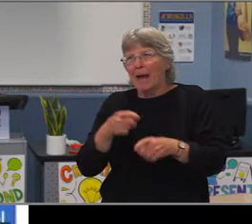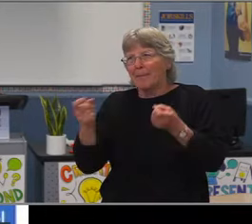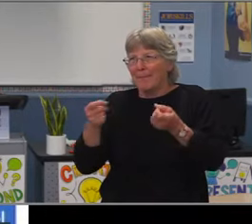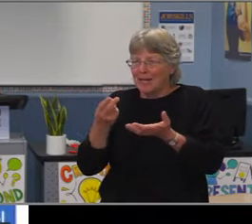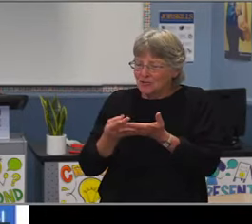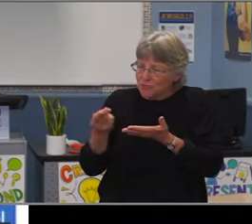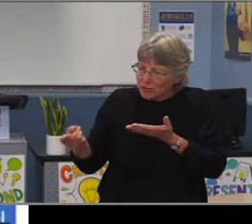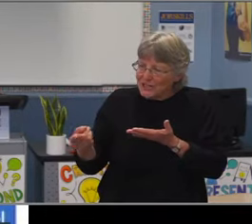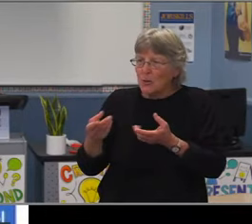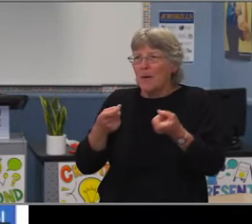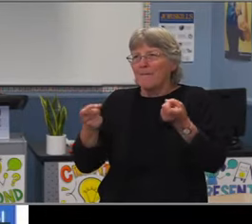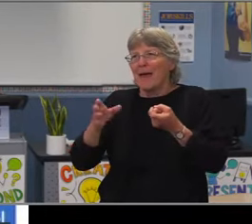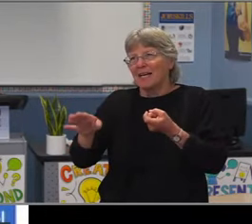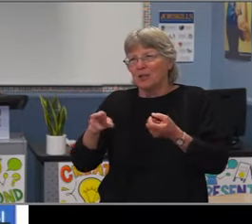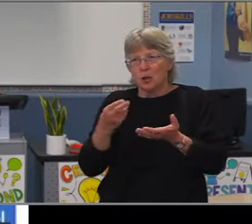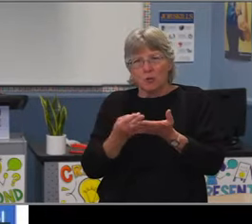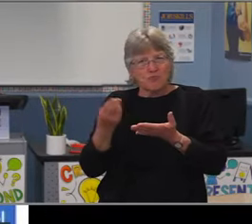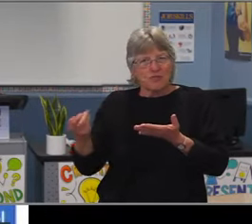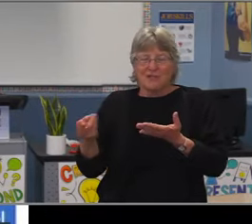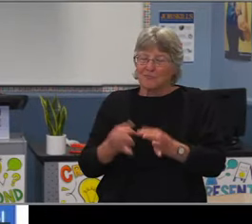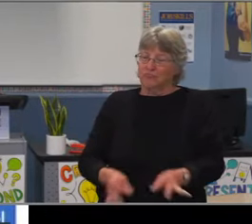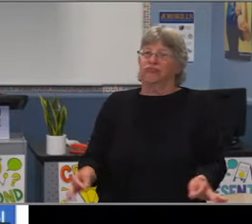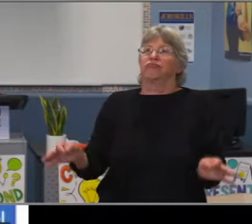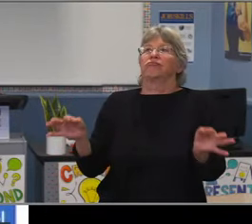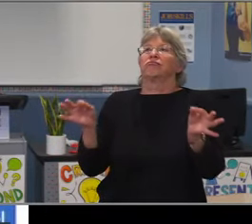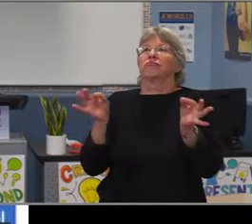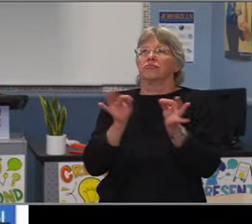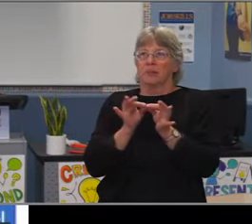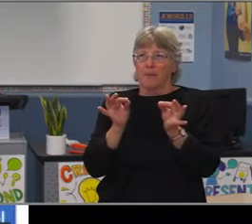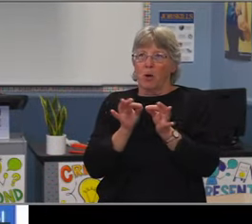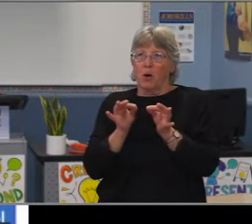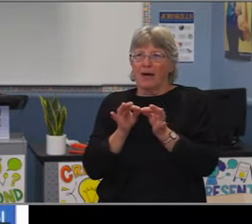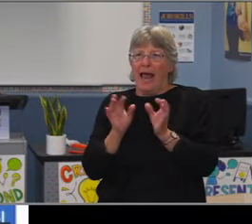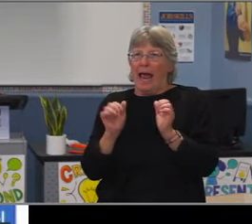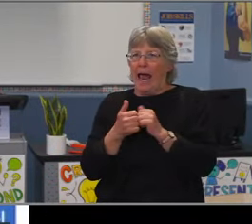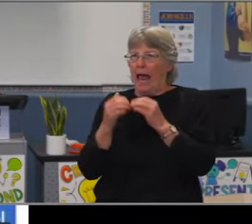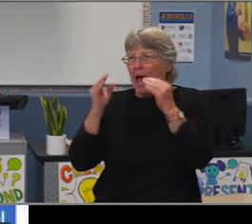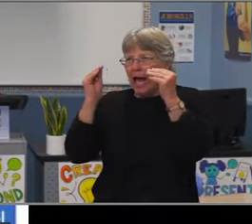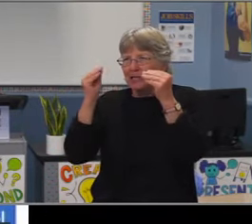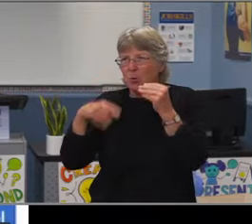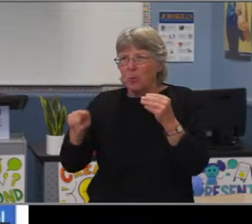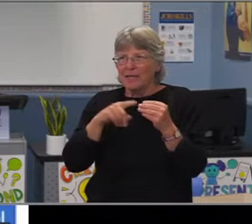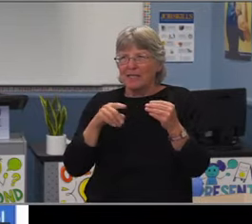and the connections of our pathway ambassadors from link crew of having our ninth graders